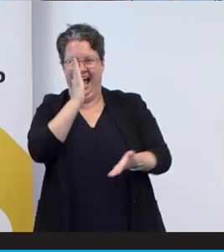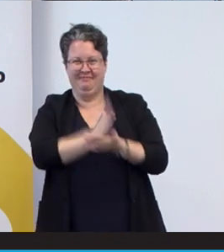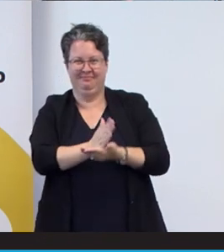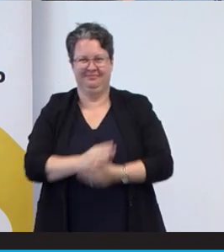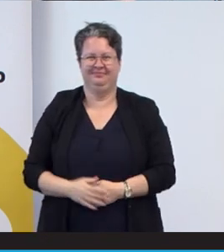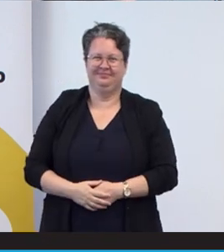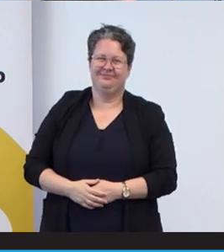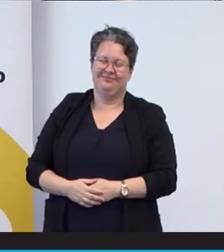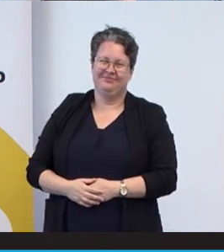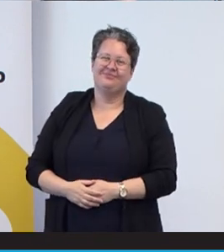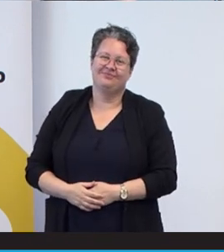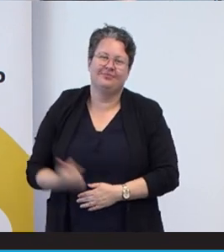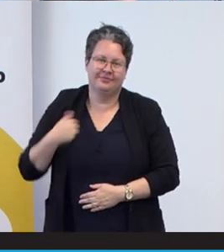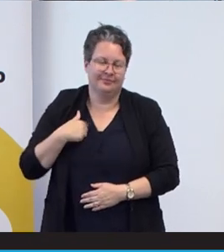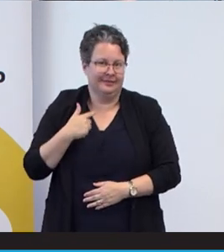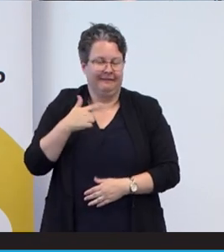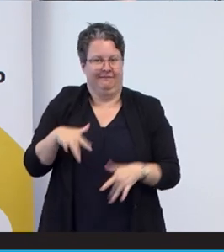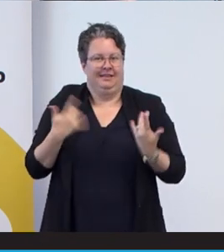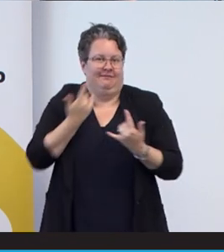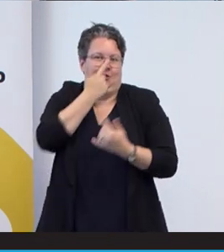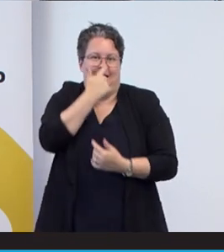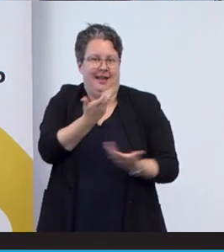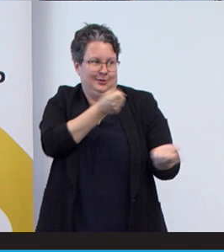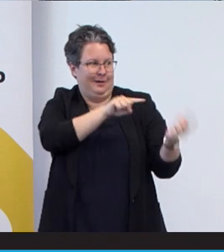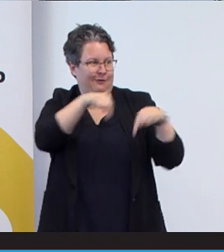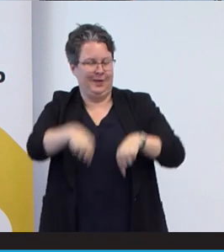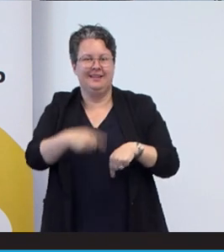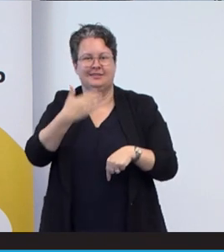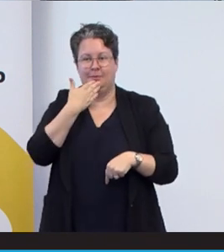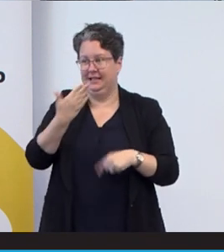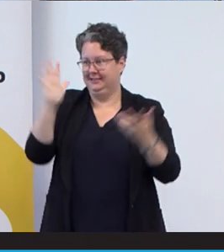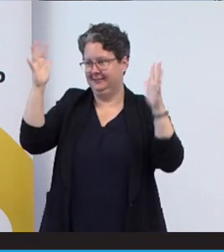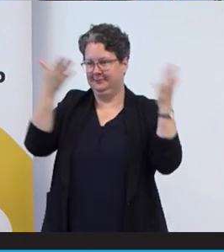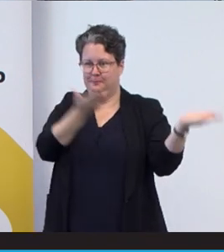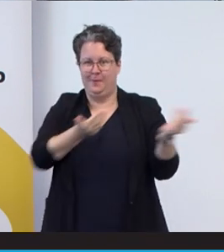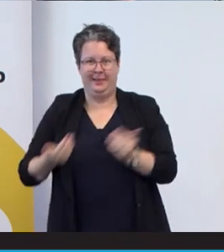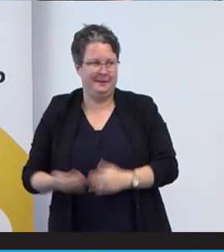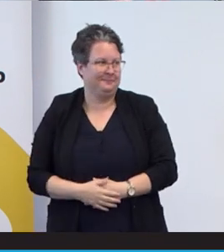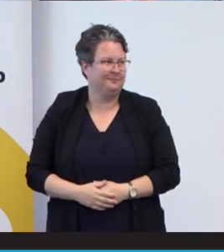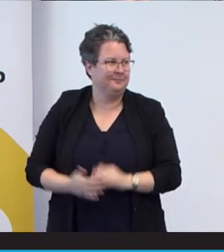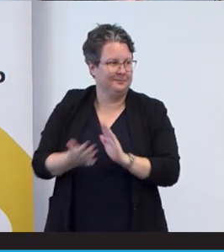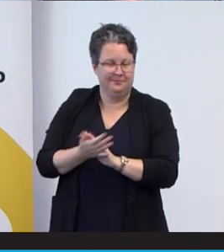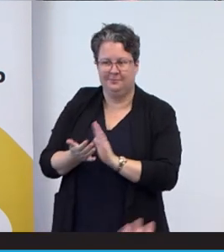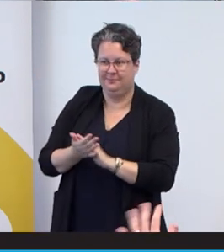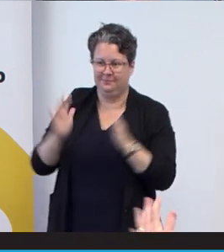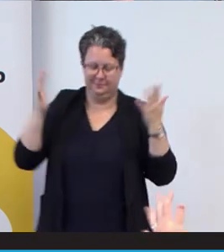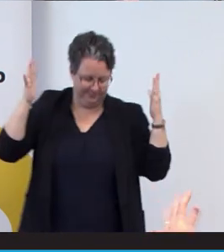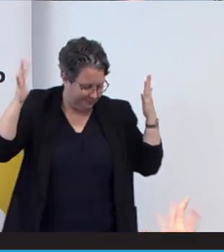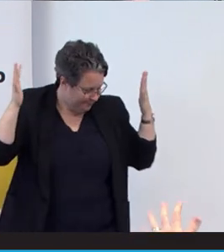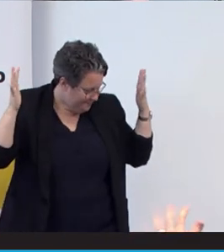which is a real privilege for us. So please join me in welcoming Dinesh.